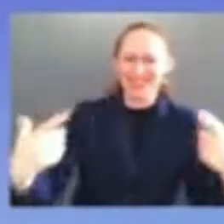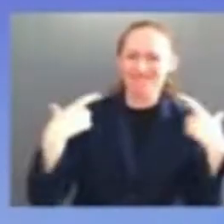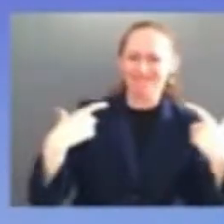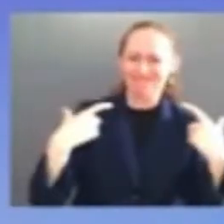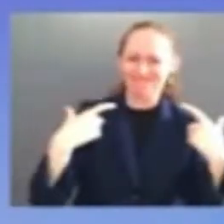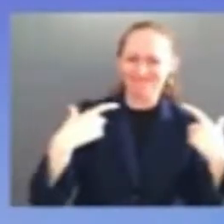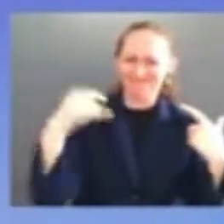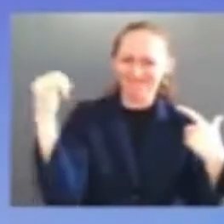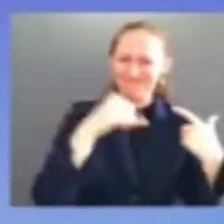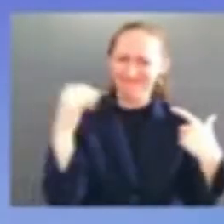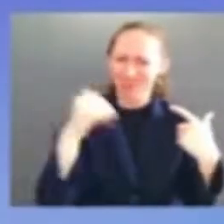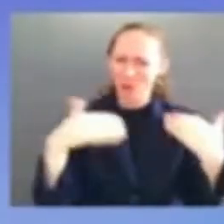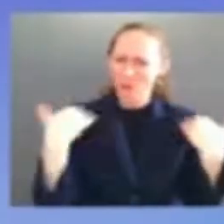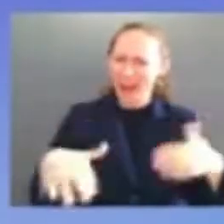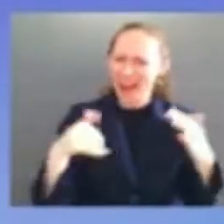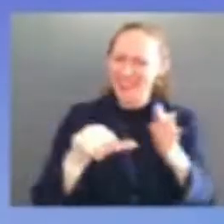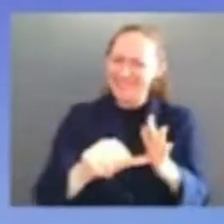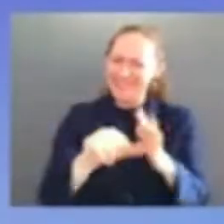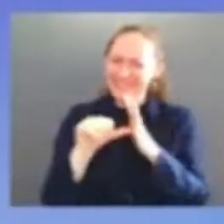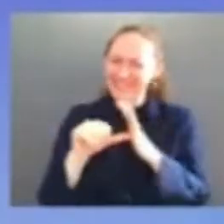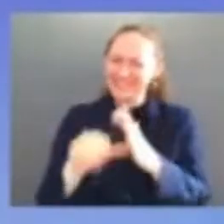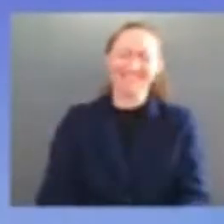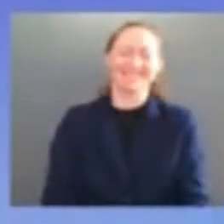thank you bud thank you thank you thank you and of course